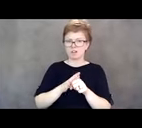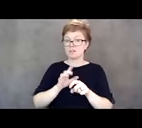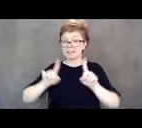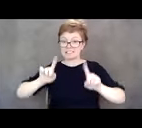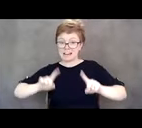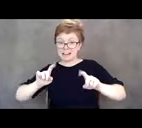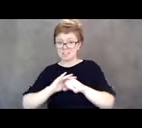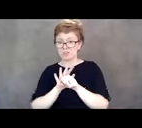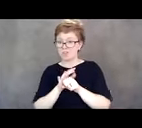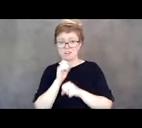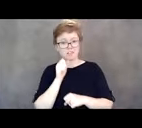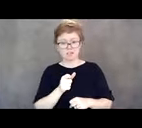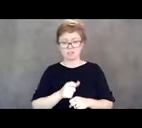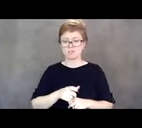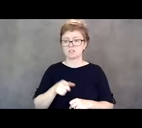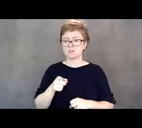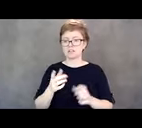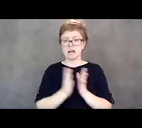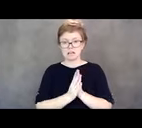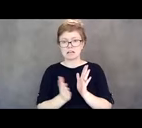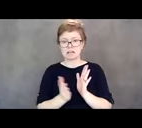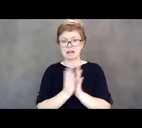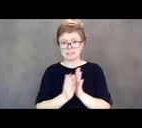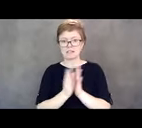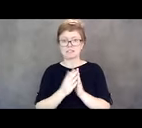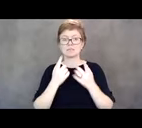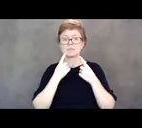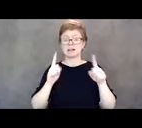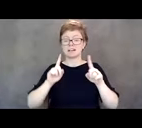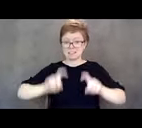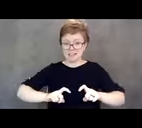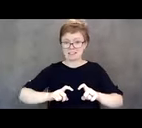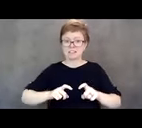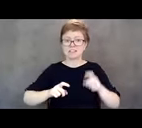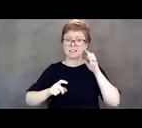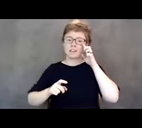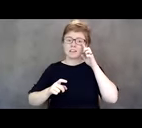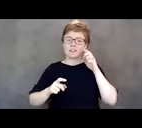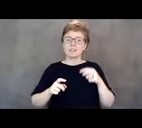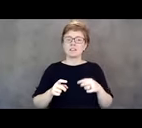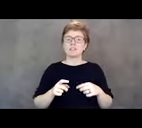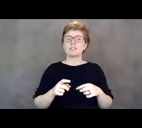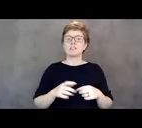He asked, they asked and asked and eventually they gave him one and when that happened, within earshot, a staff person said